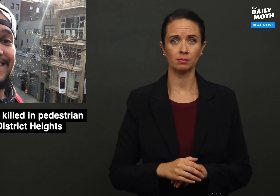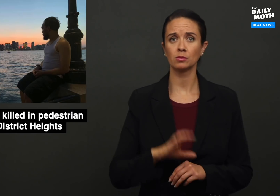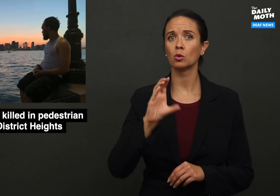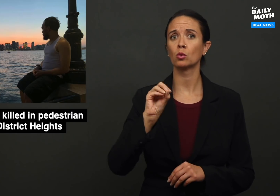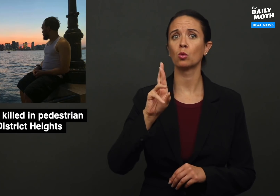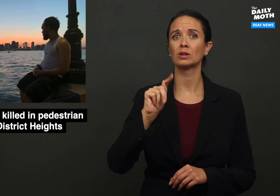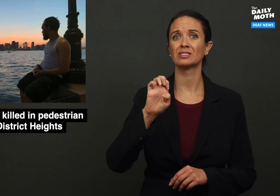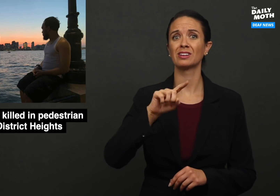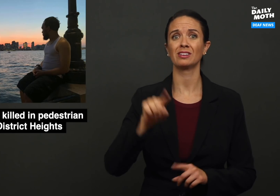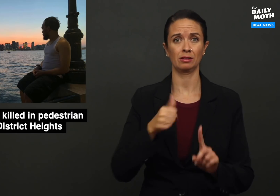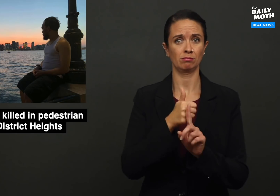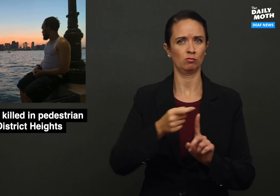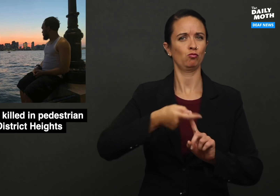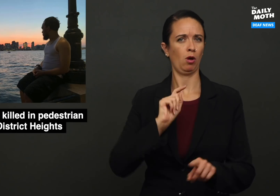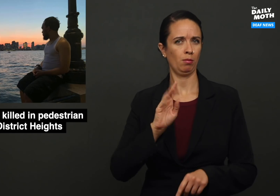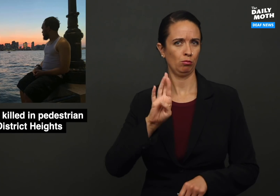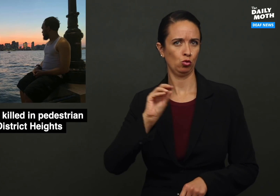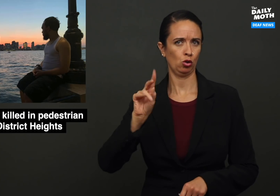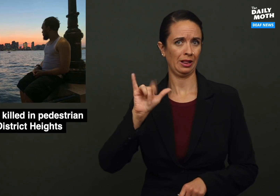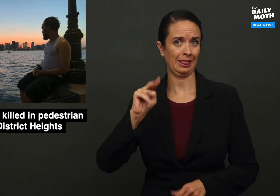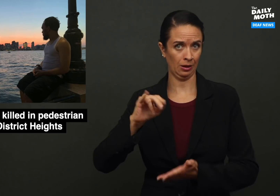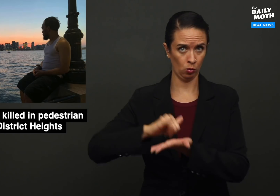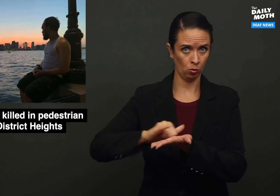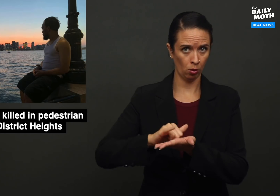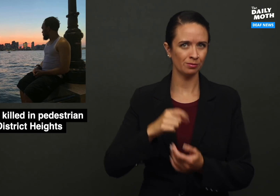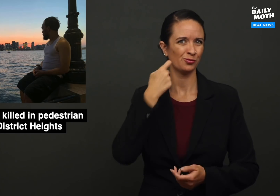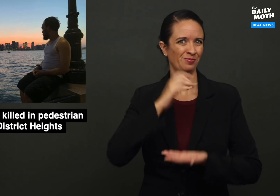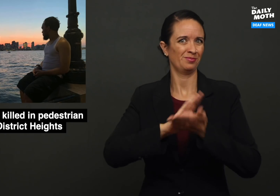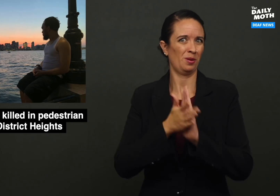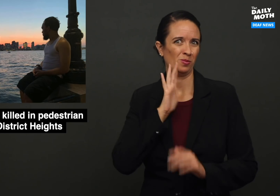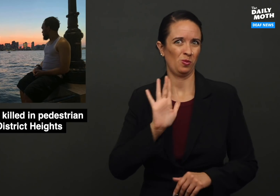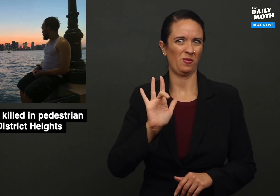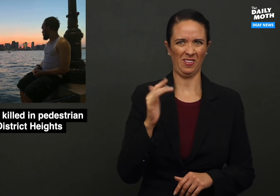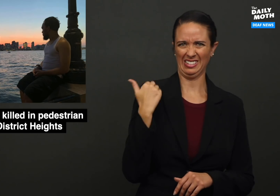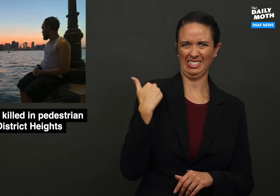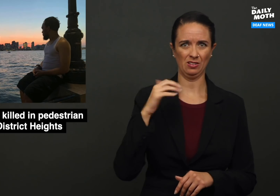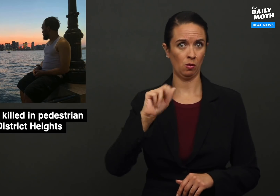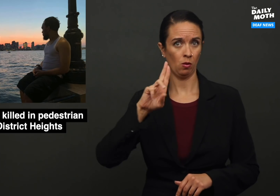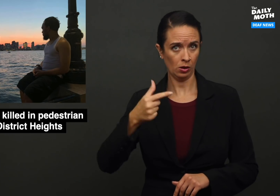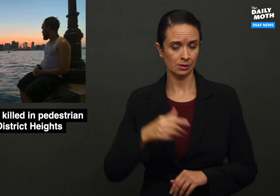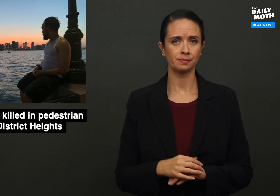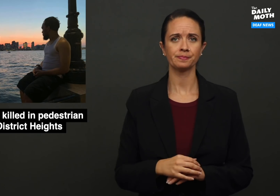Cortez was from Brooklyn, New York and just turned 25 years old last August.